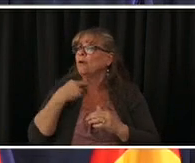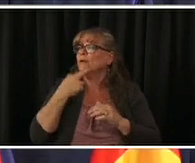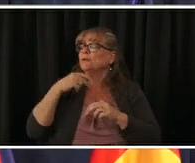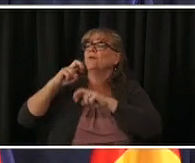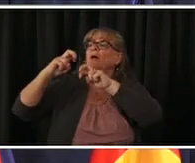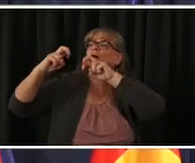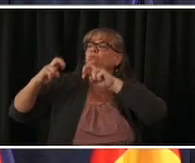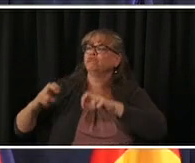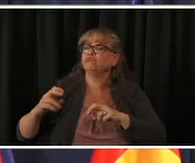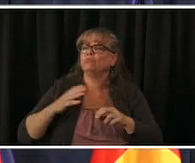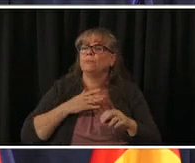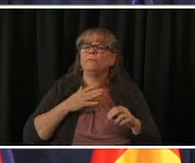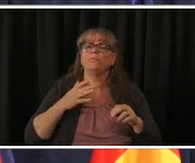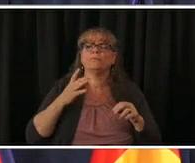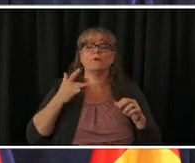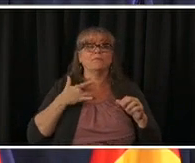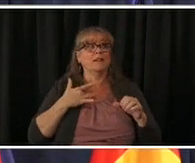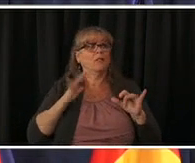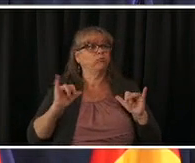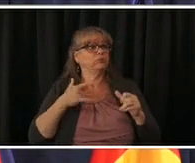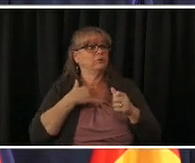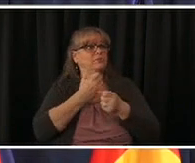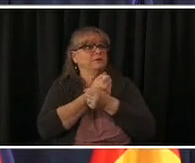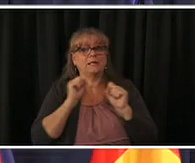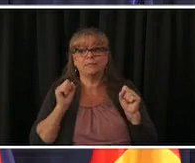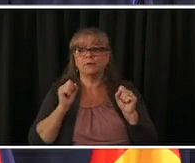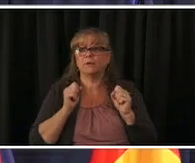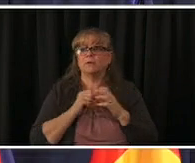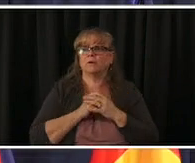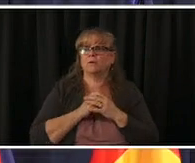because of the vaccine and i think we'll see that more as it reaches additional age groups